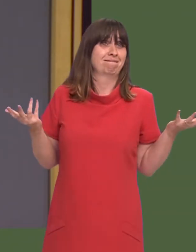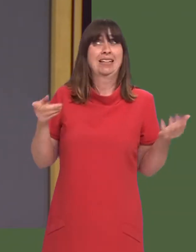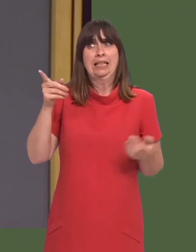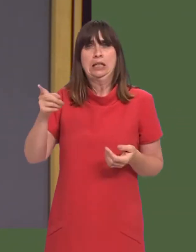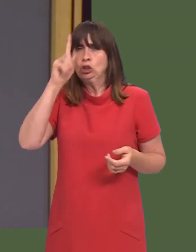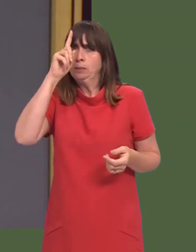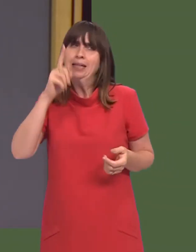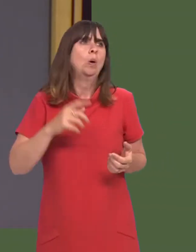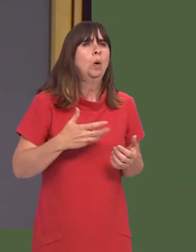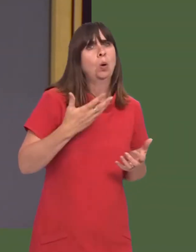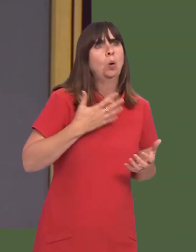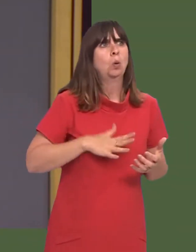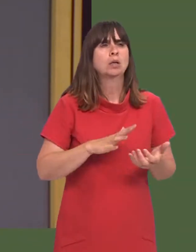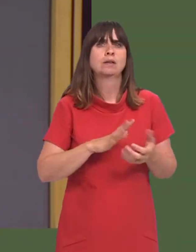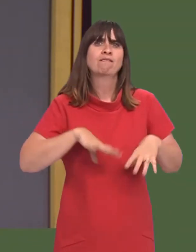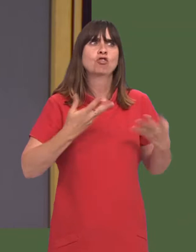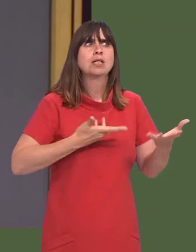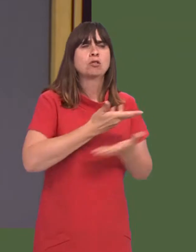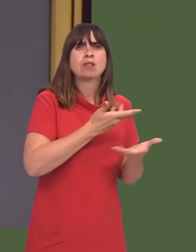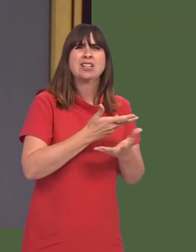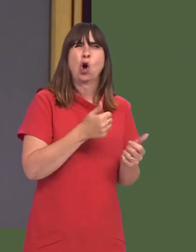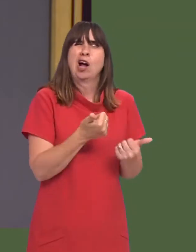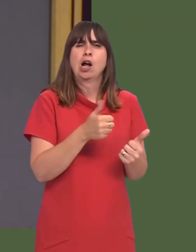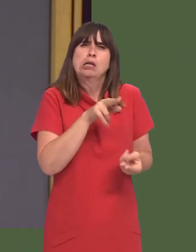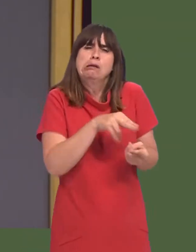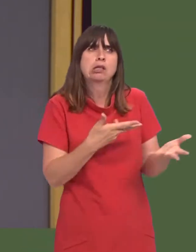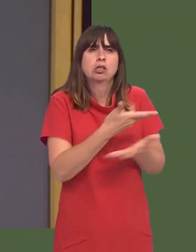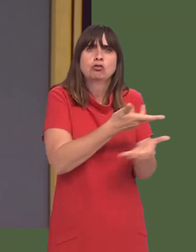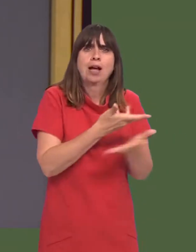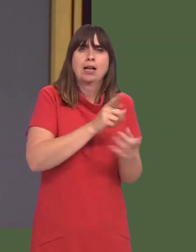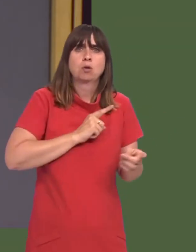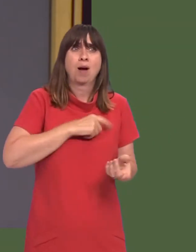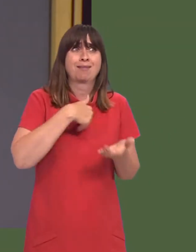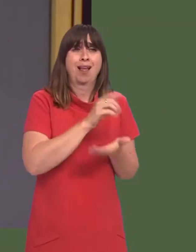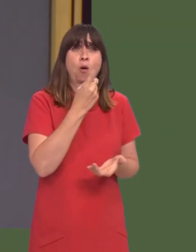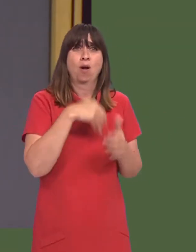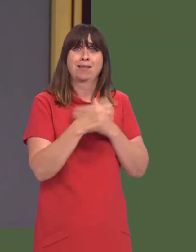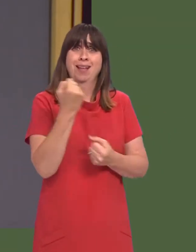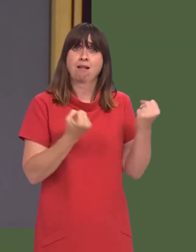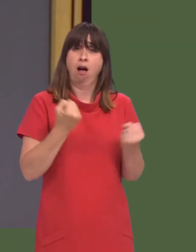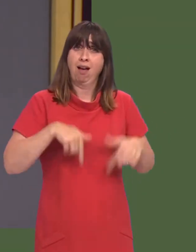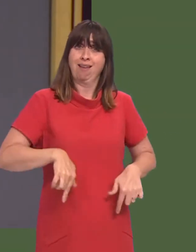There is a massive interest in Germany in retaining the maximum possible free trade with Britain.